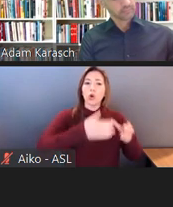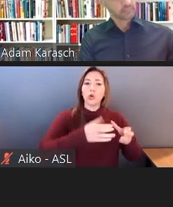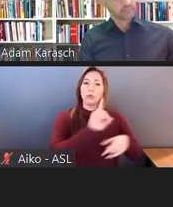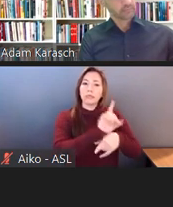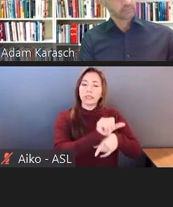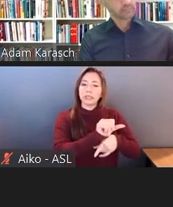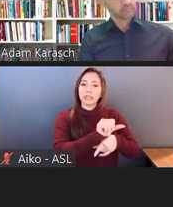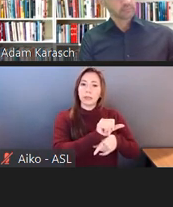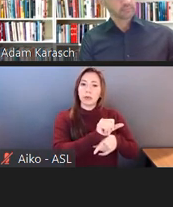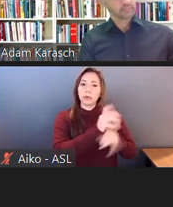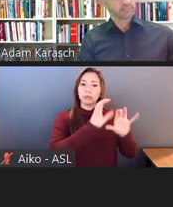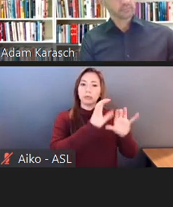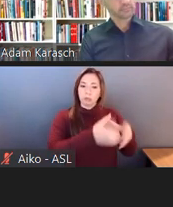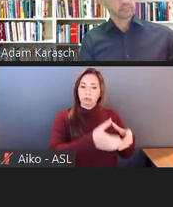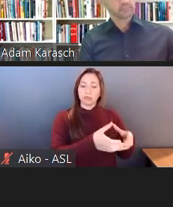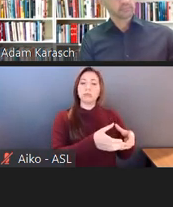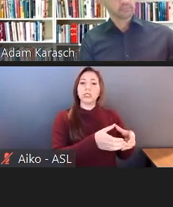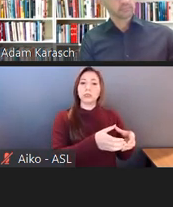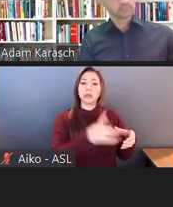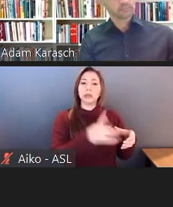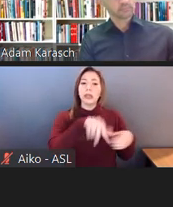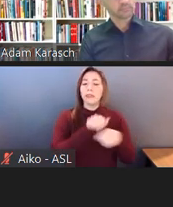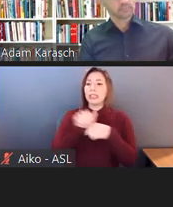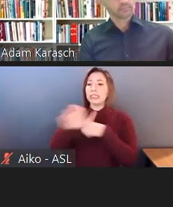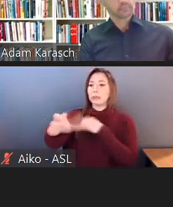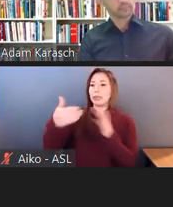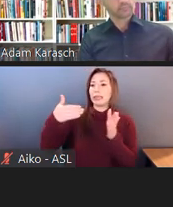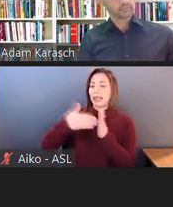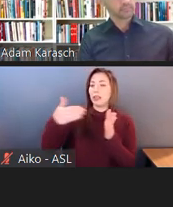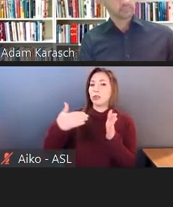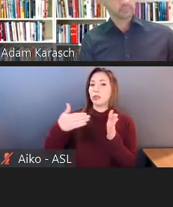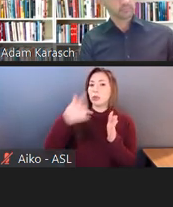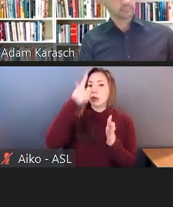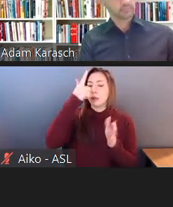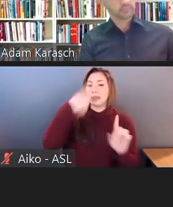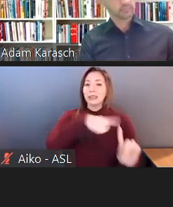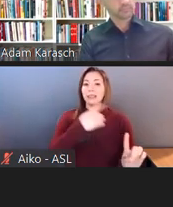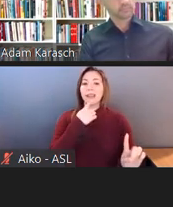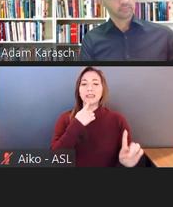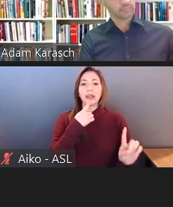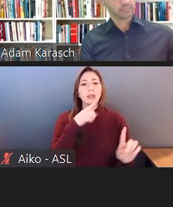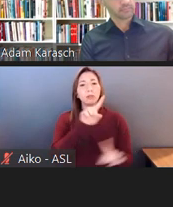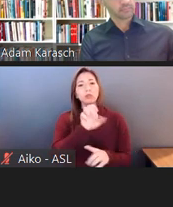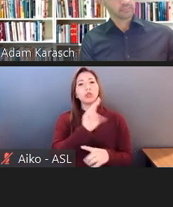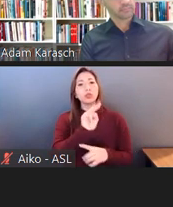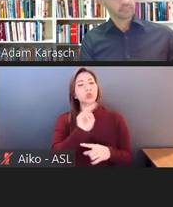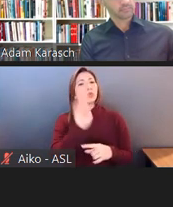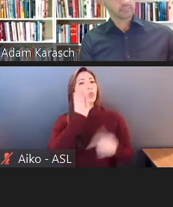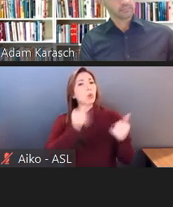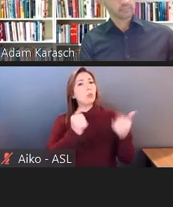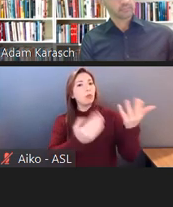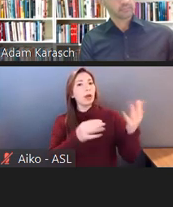who are alleging that even though Zoom provides captioning to its service,